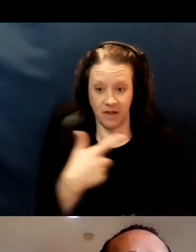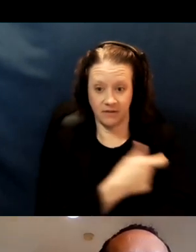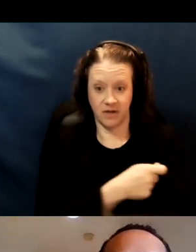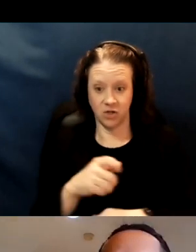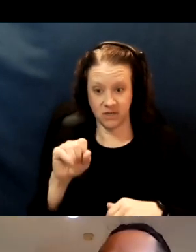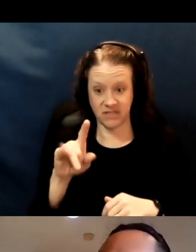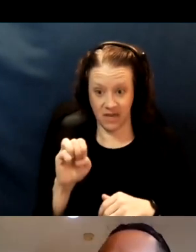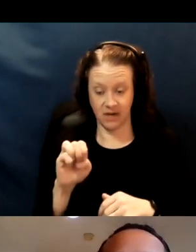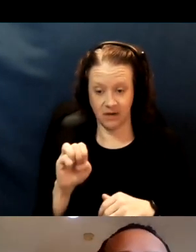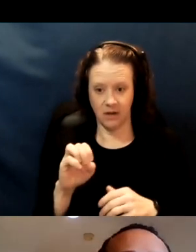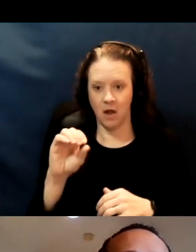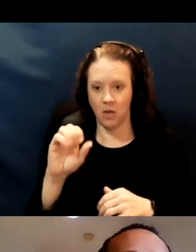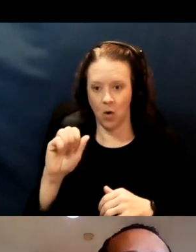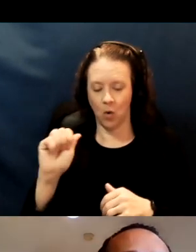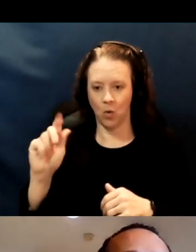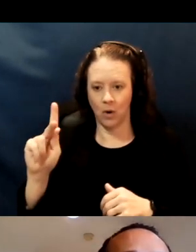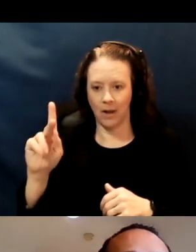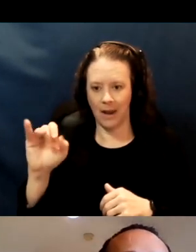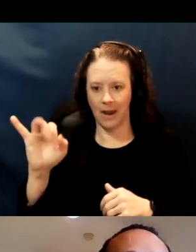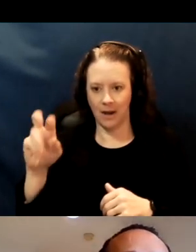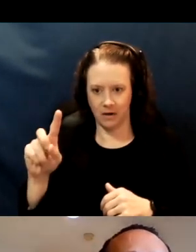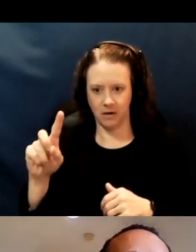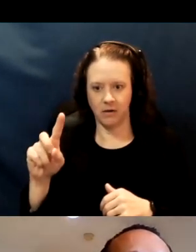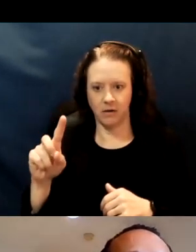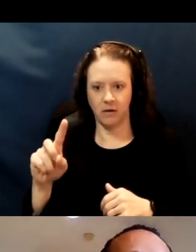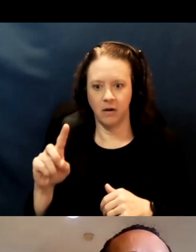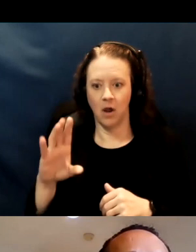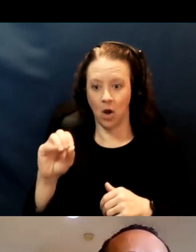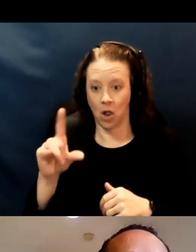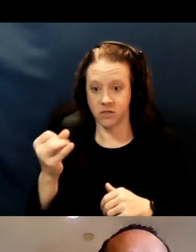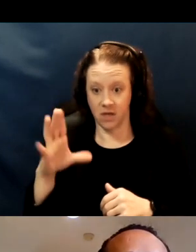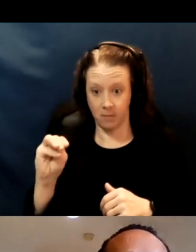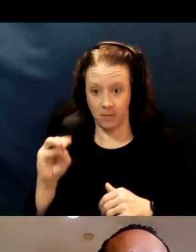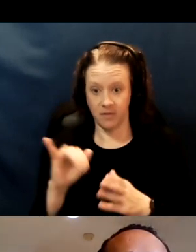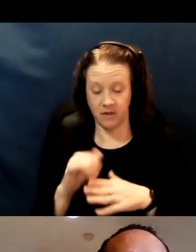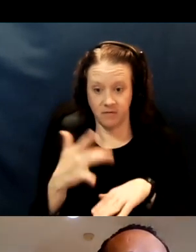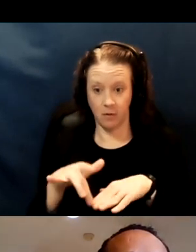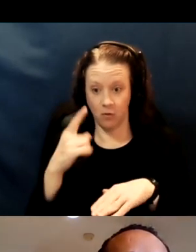has been available for over two months now. It's a federal state and local collaboration